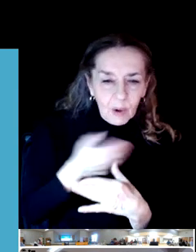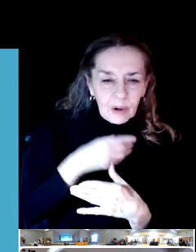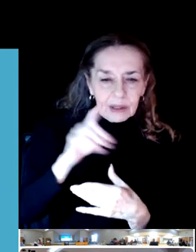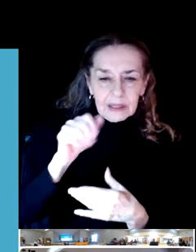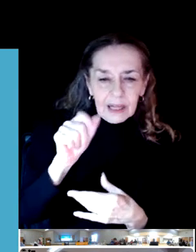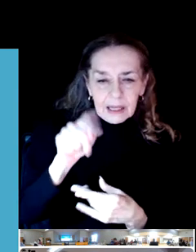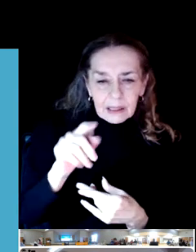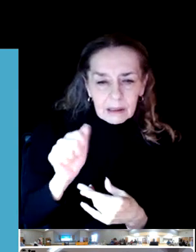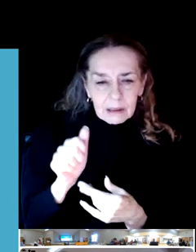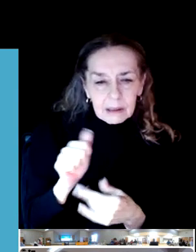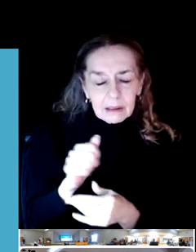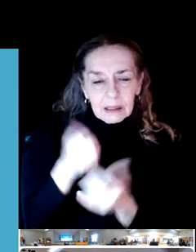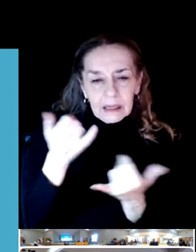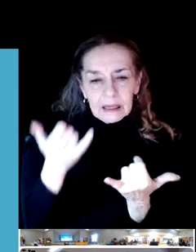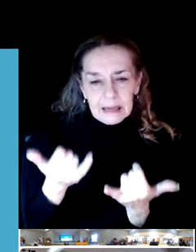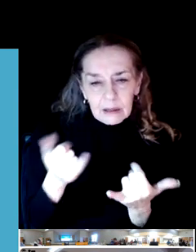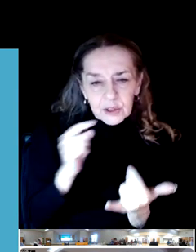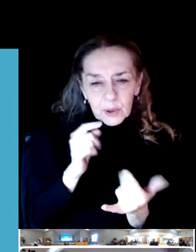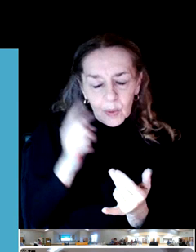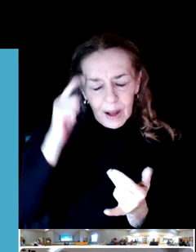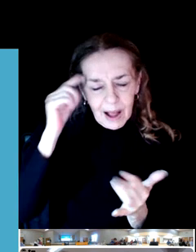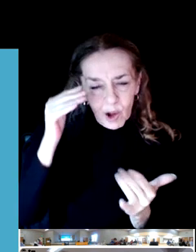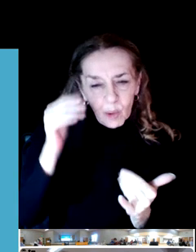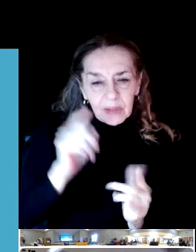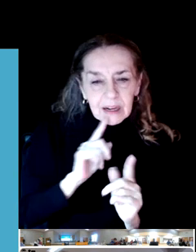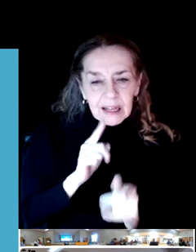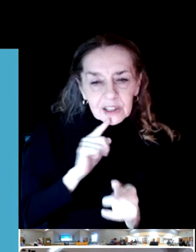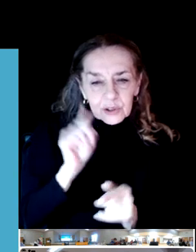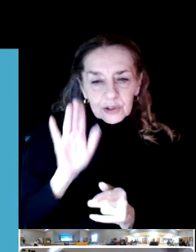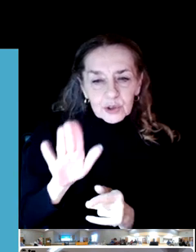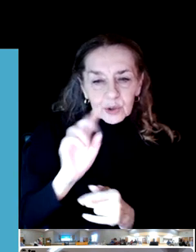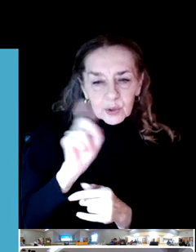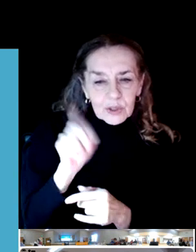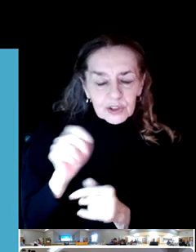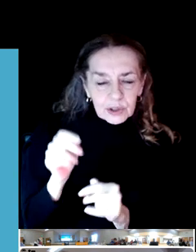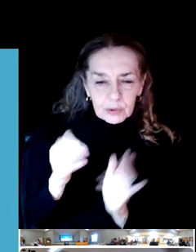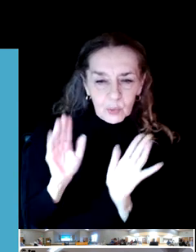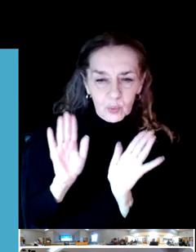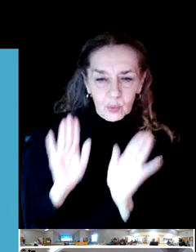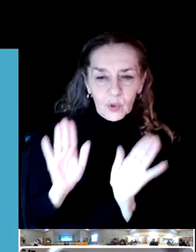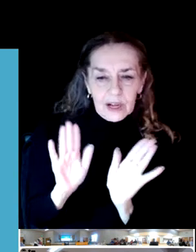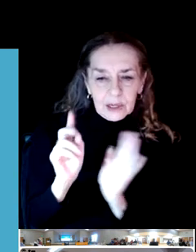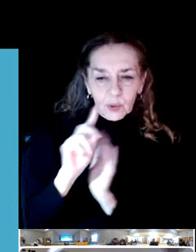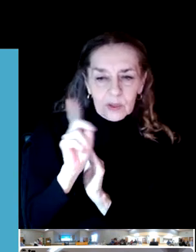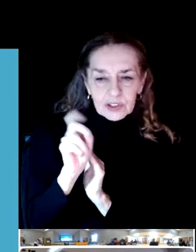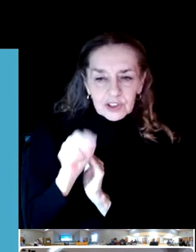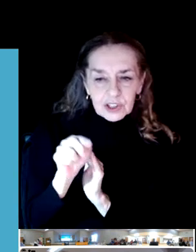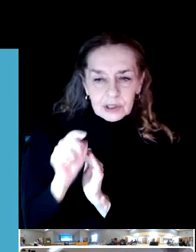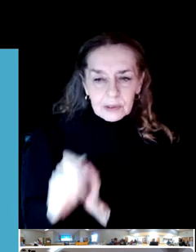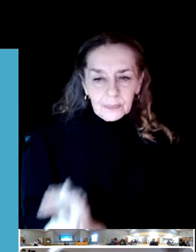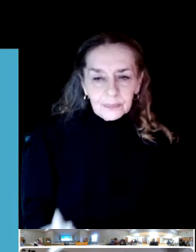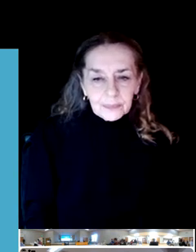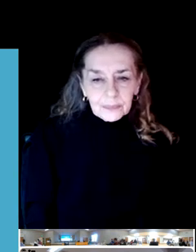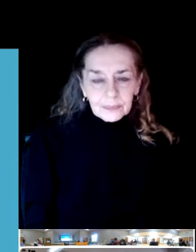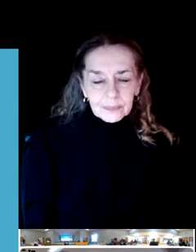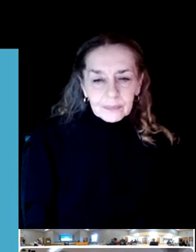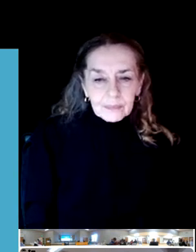set. So I hope that answers your question. Very good question. Any more questions? Go ahead.